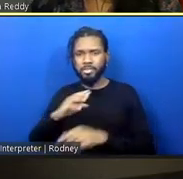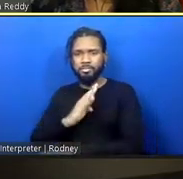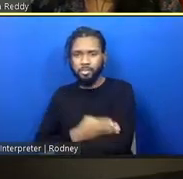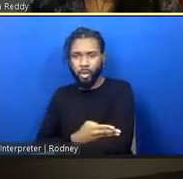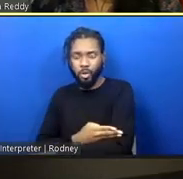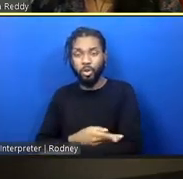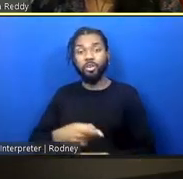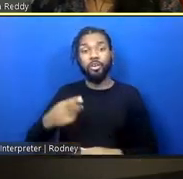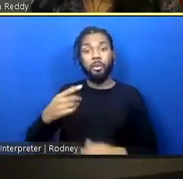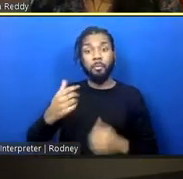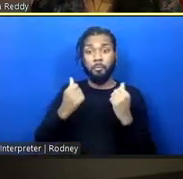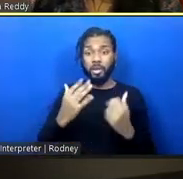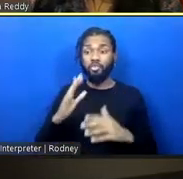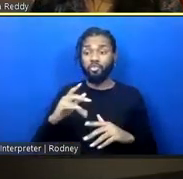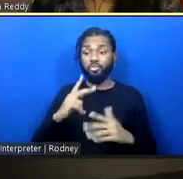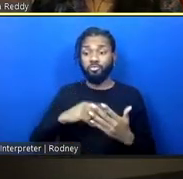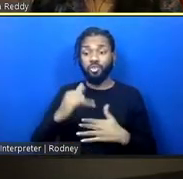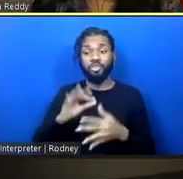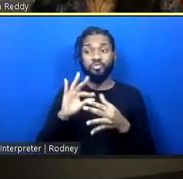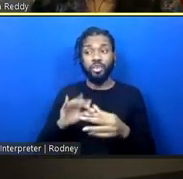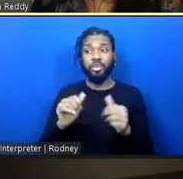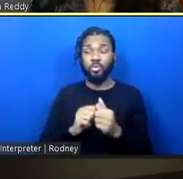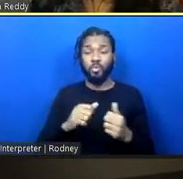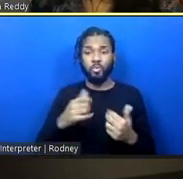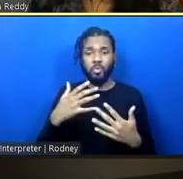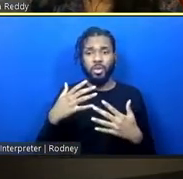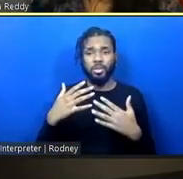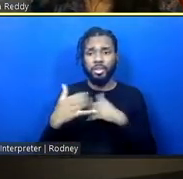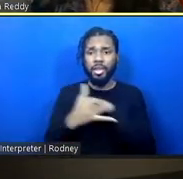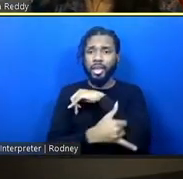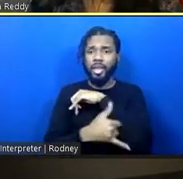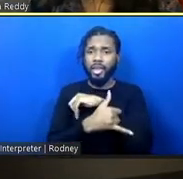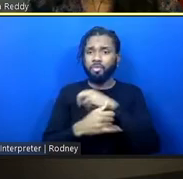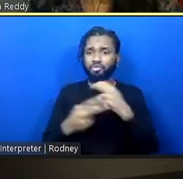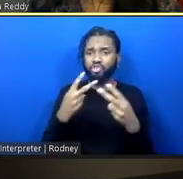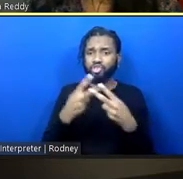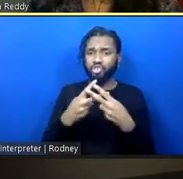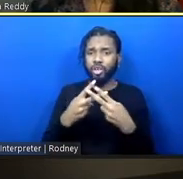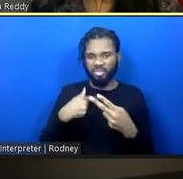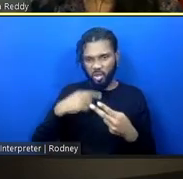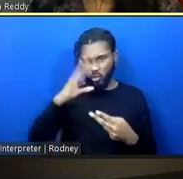projects are often related to Cook County Jail, which I know you have a personal connection to.